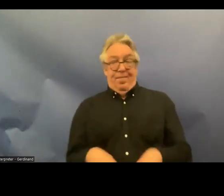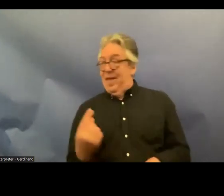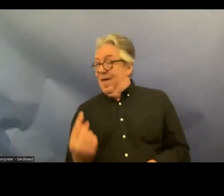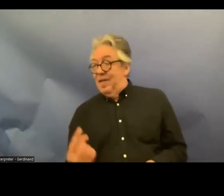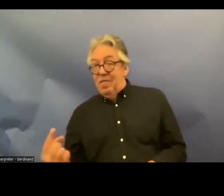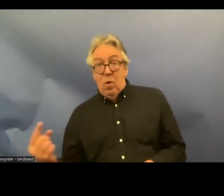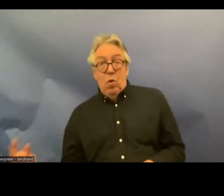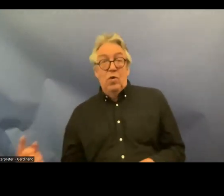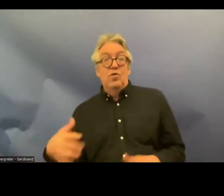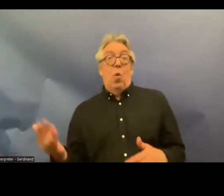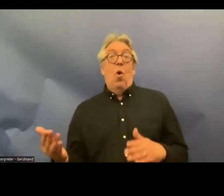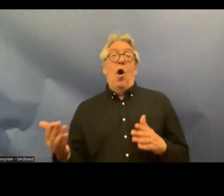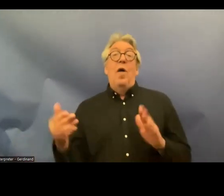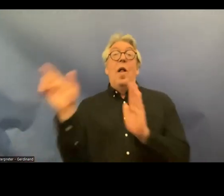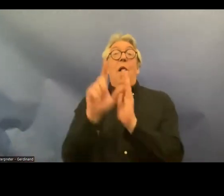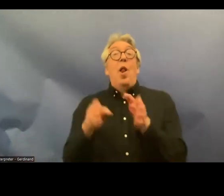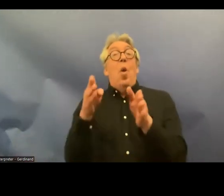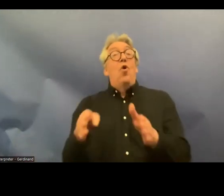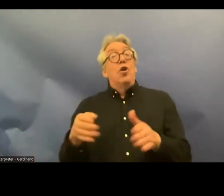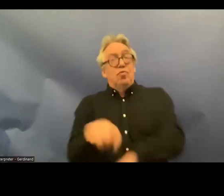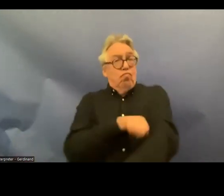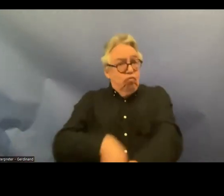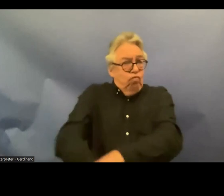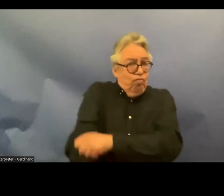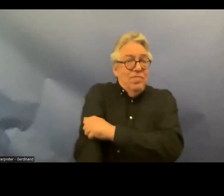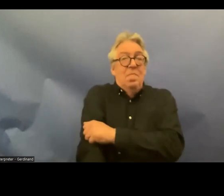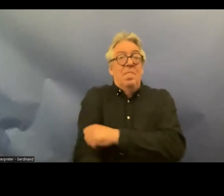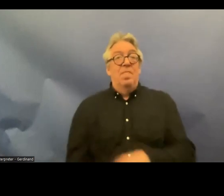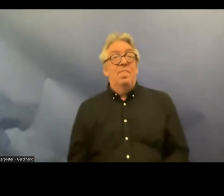active lawyers finally it is probably worth